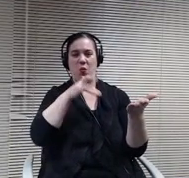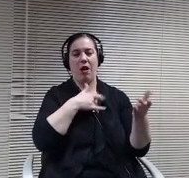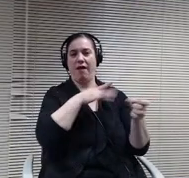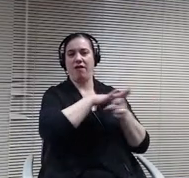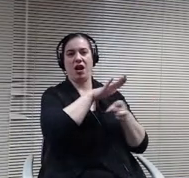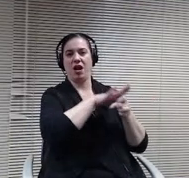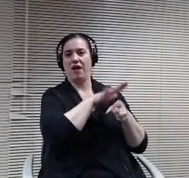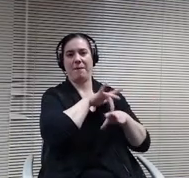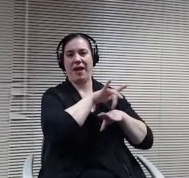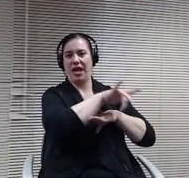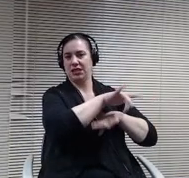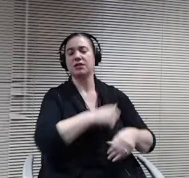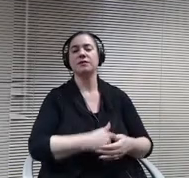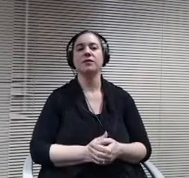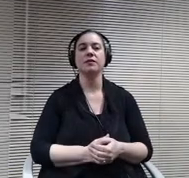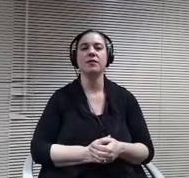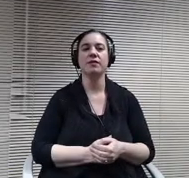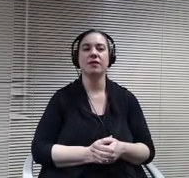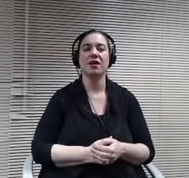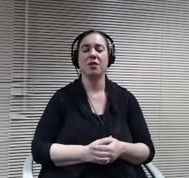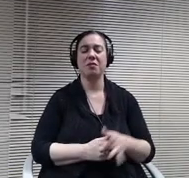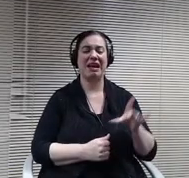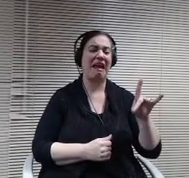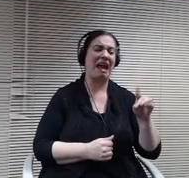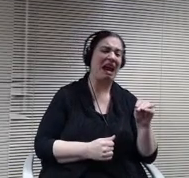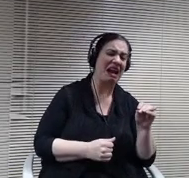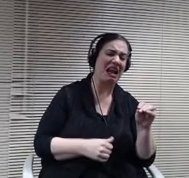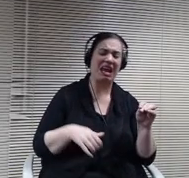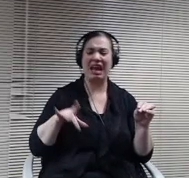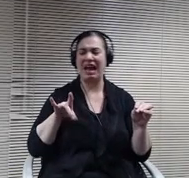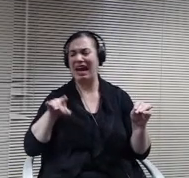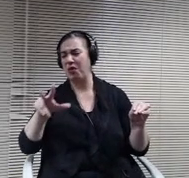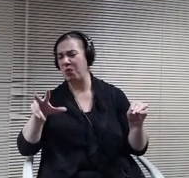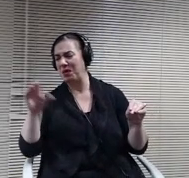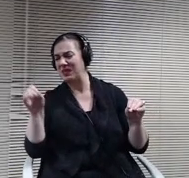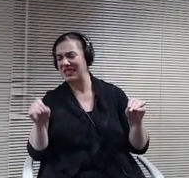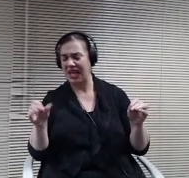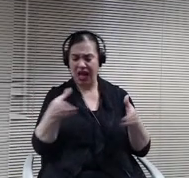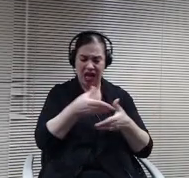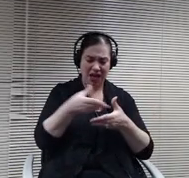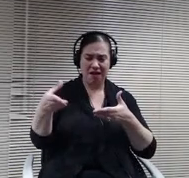being 80 to 83% of the students wanting to be on hybrid, we're